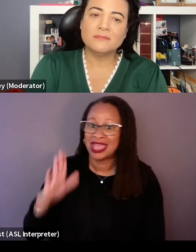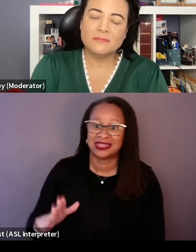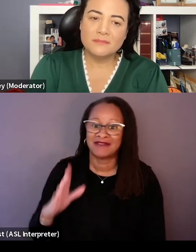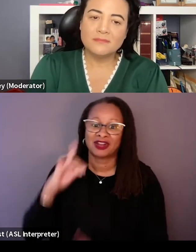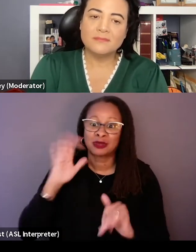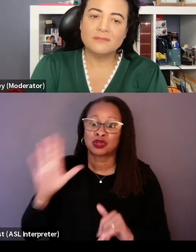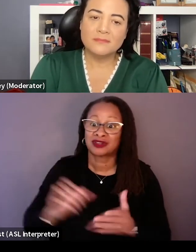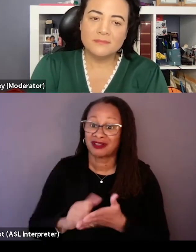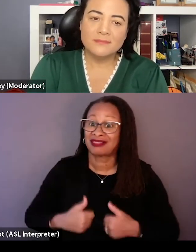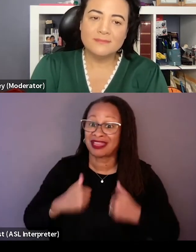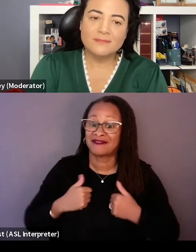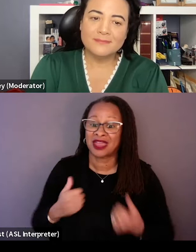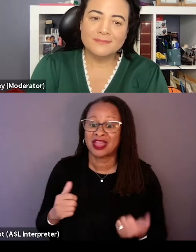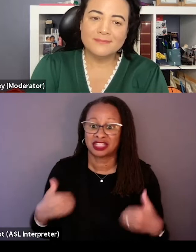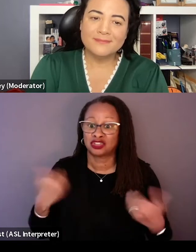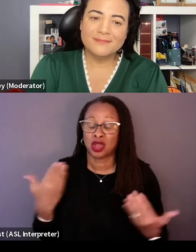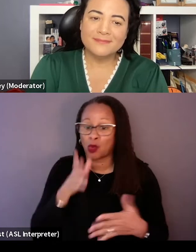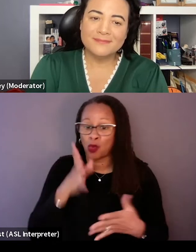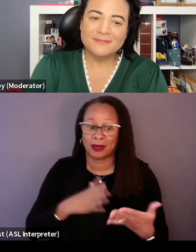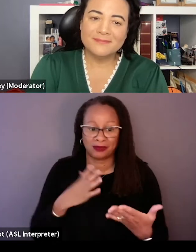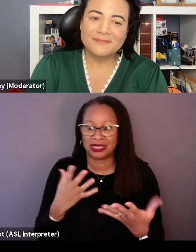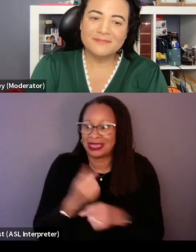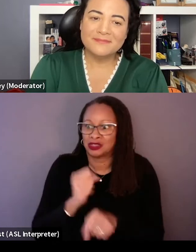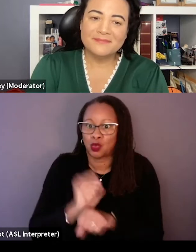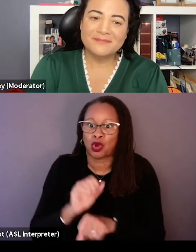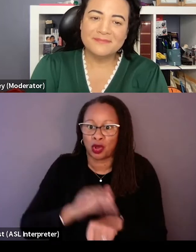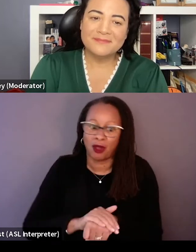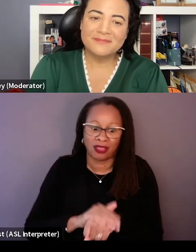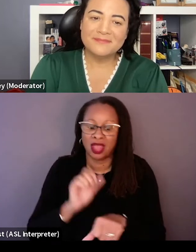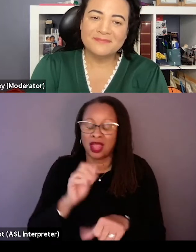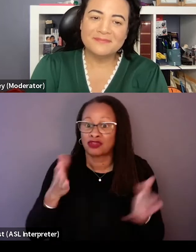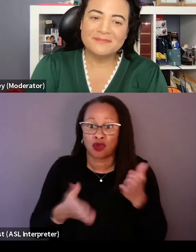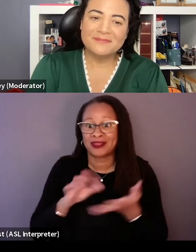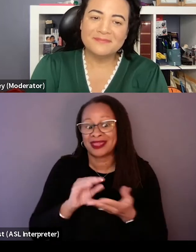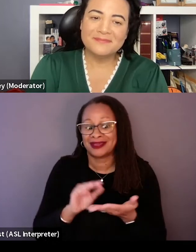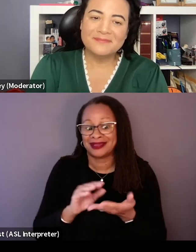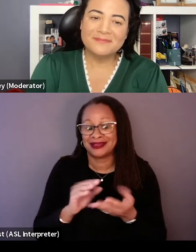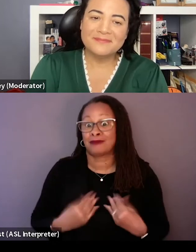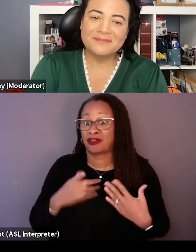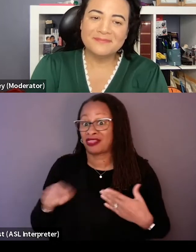that these young women would get to work on the robot that inspired them to become a scientist or an engineer.